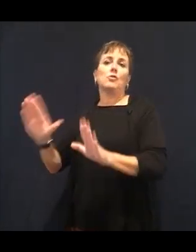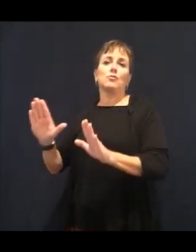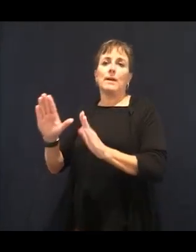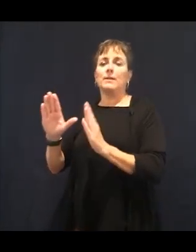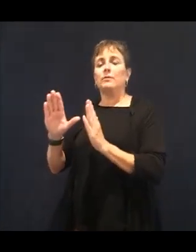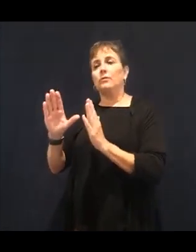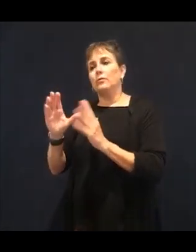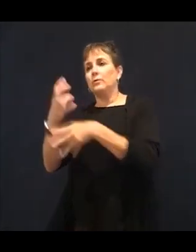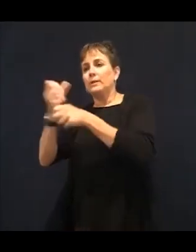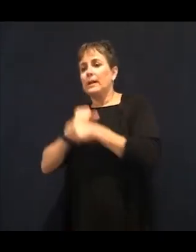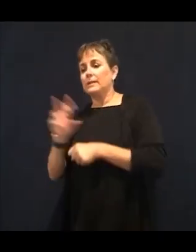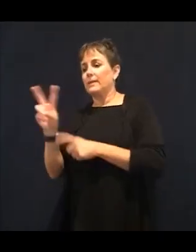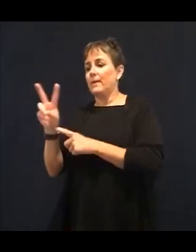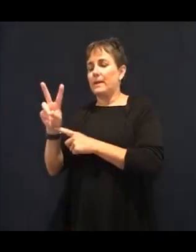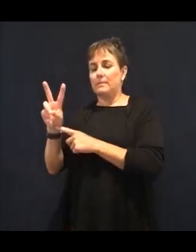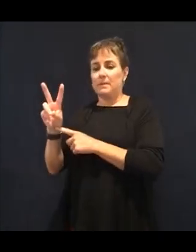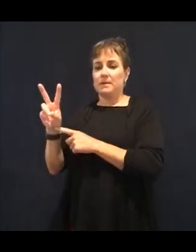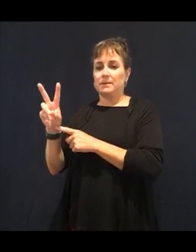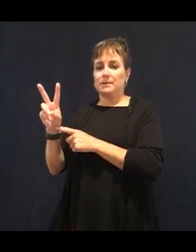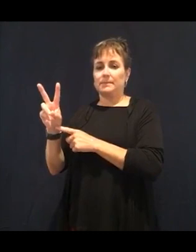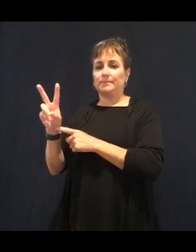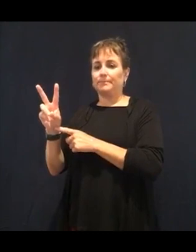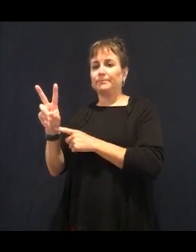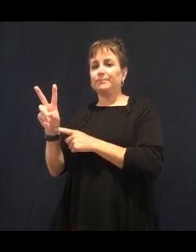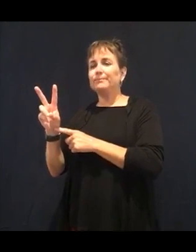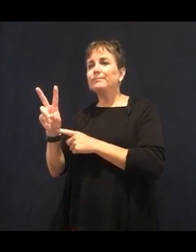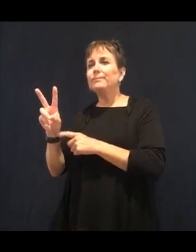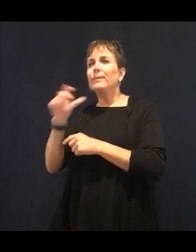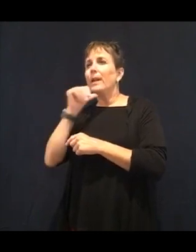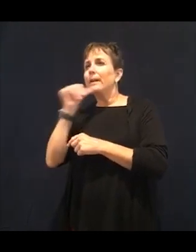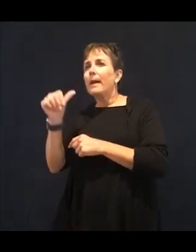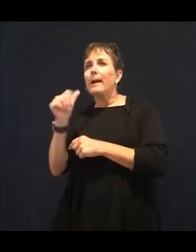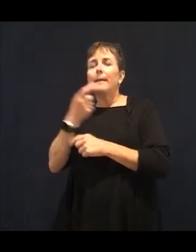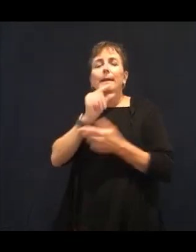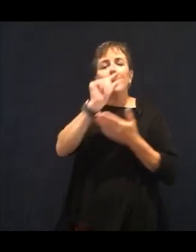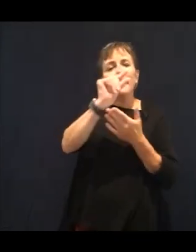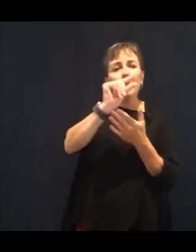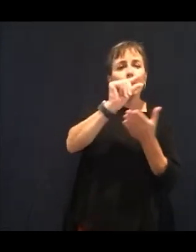depleted with a bunch of fillers. We need vitamin C from our foods